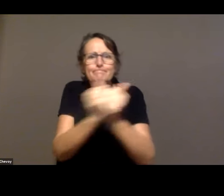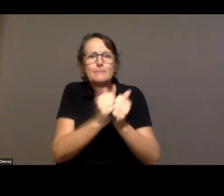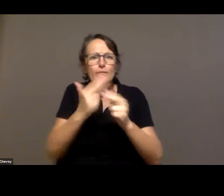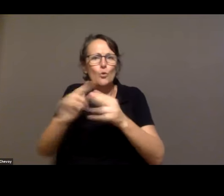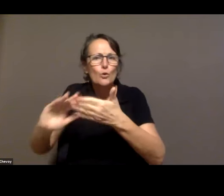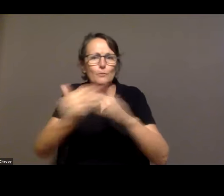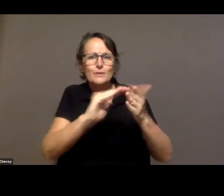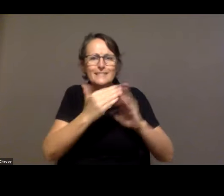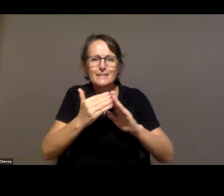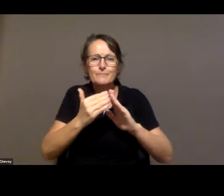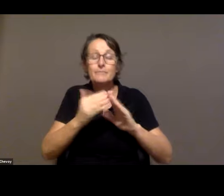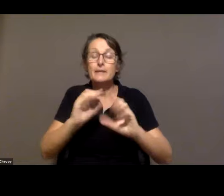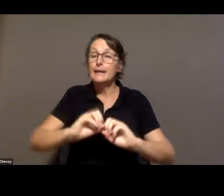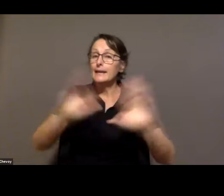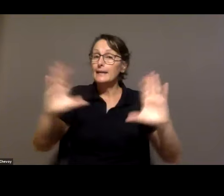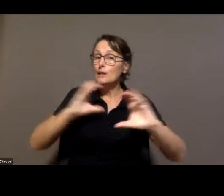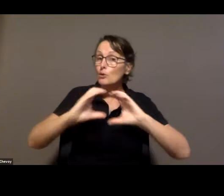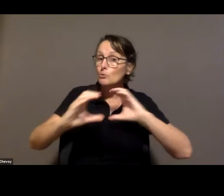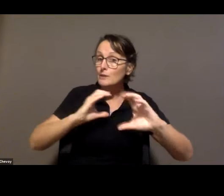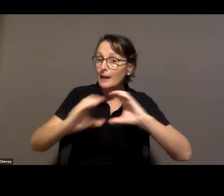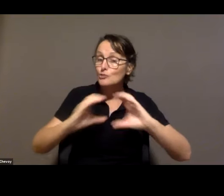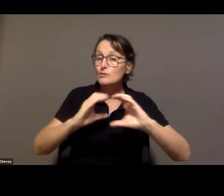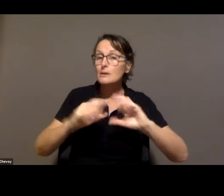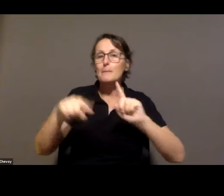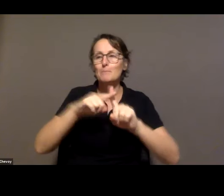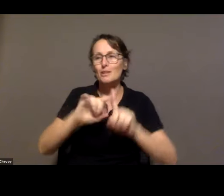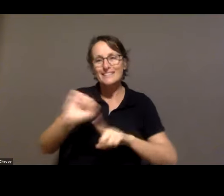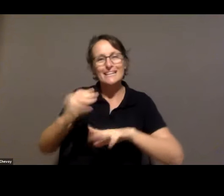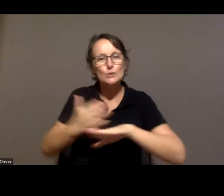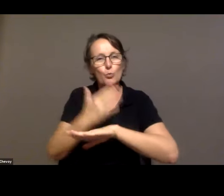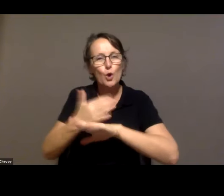I'll be talking to Alex and asking him about the journey his career has